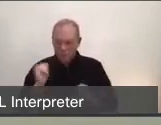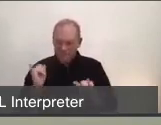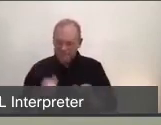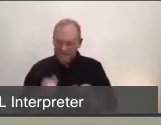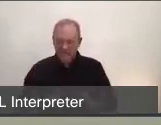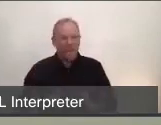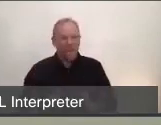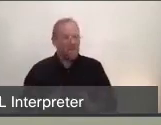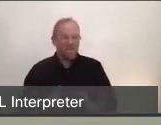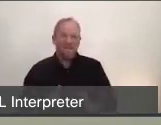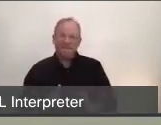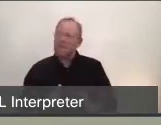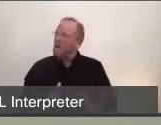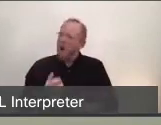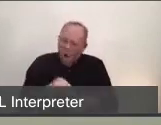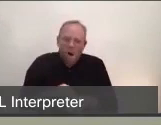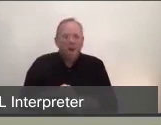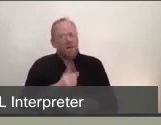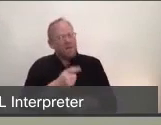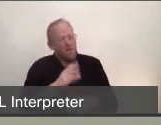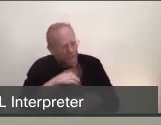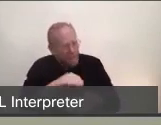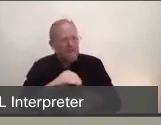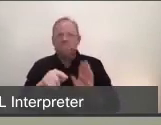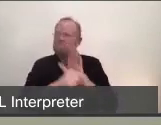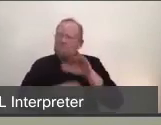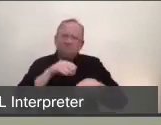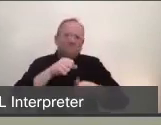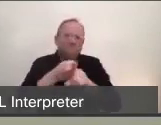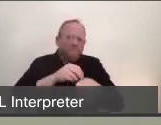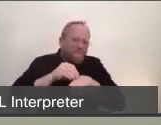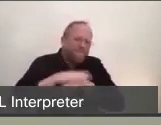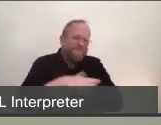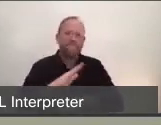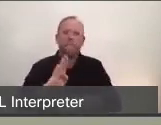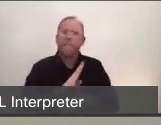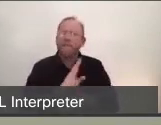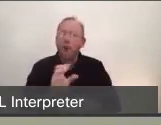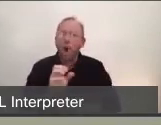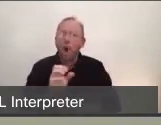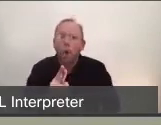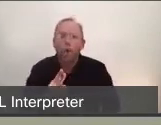residents who already were struggling to pay for the rent from paycheck to paycheck.